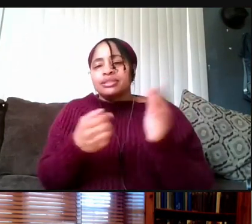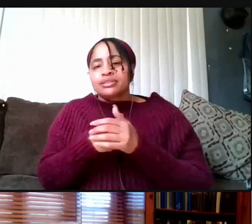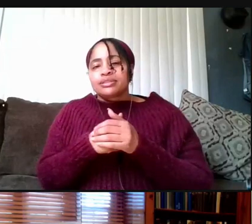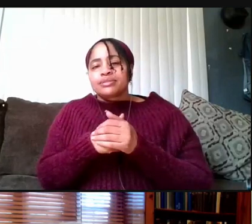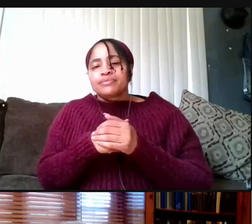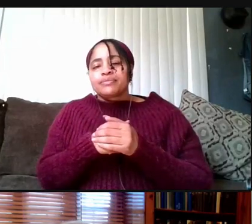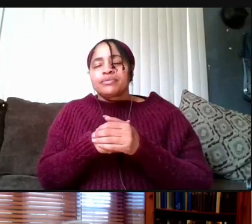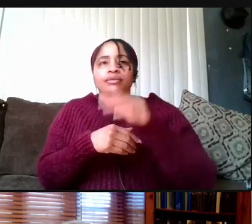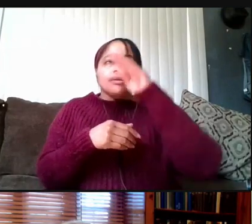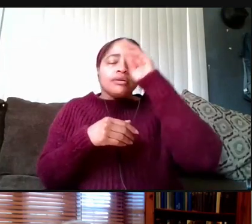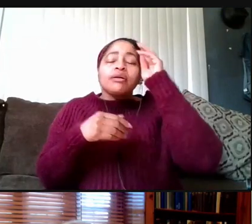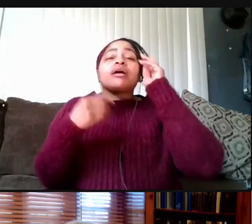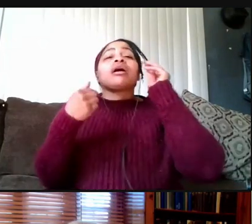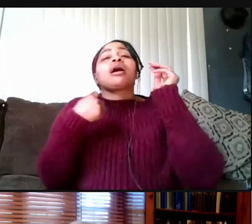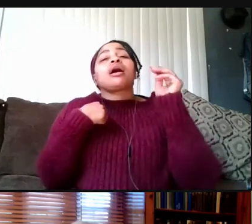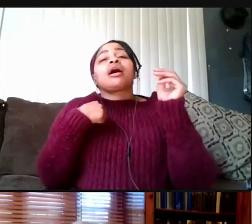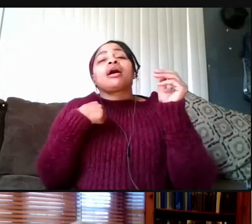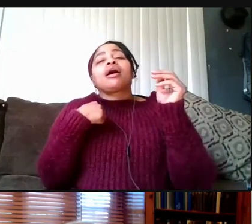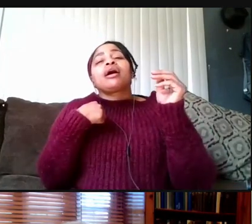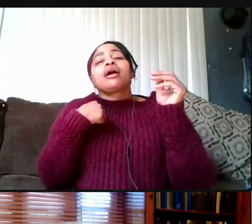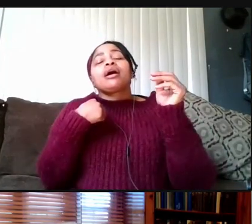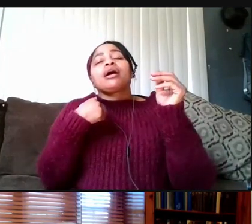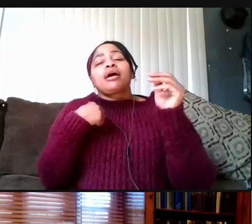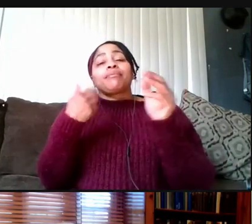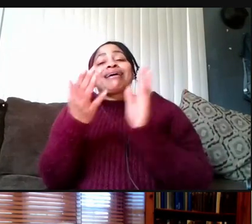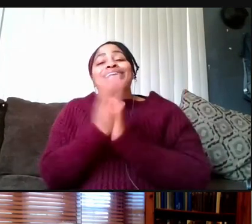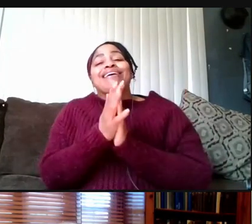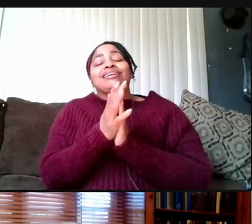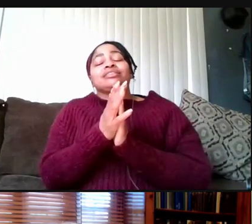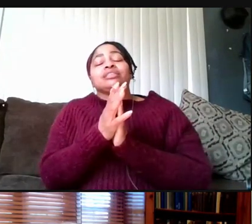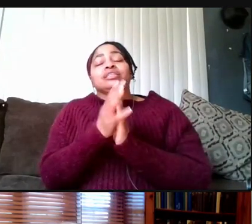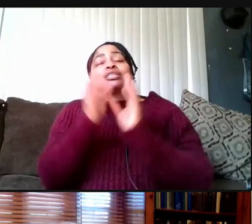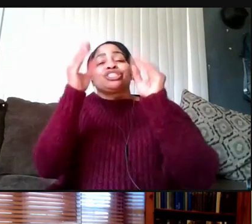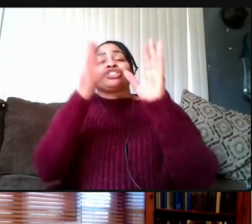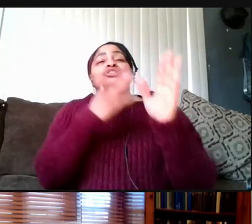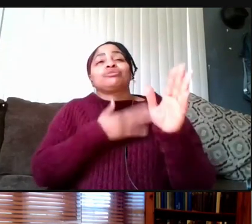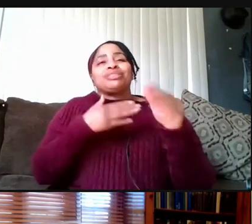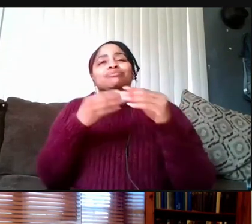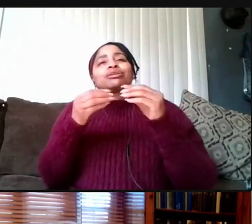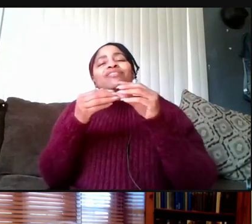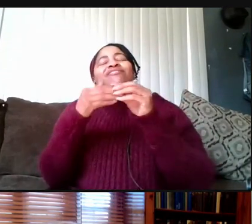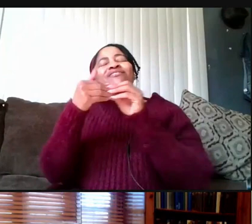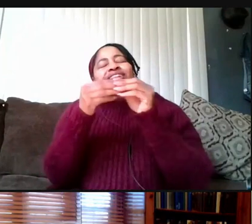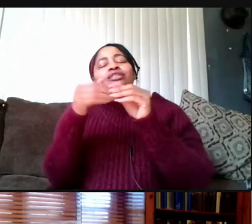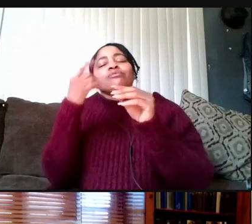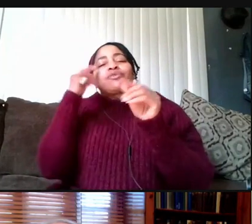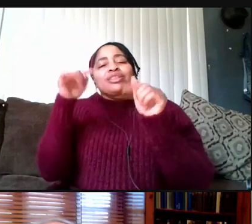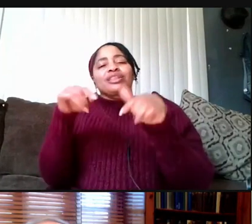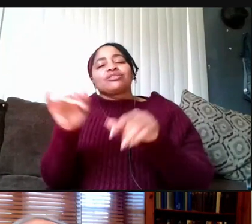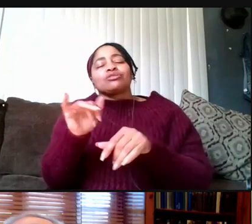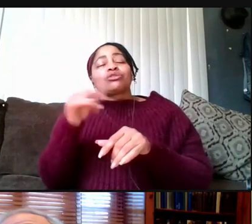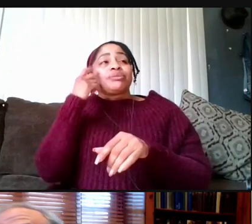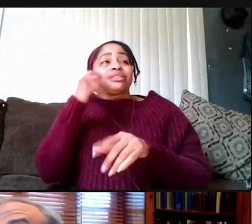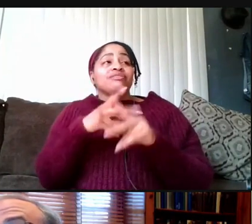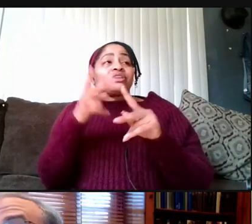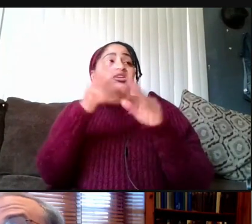And I am asking instructors to be very flexible in this regard, because it is very important